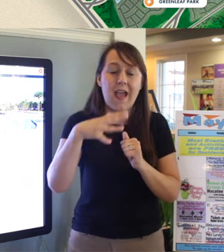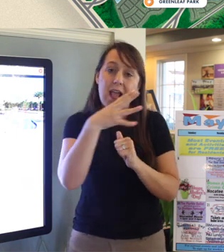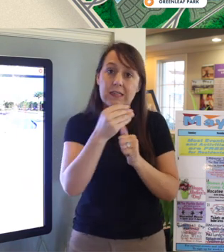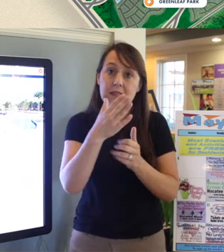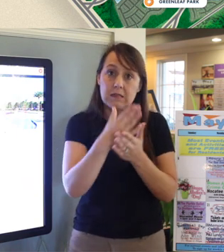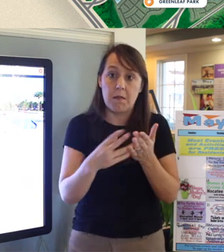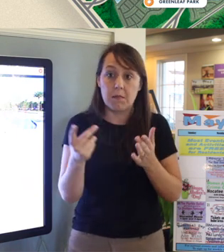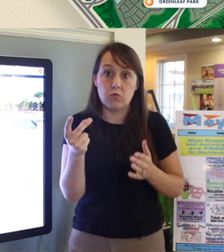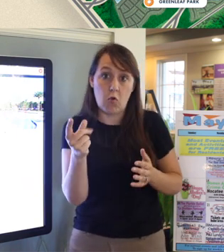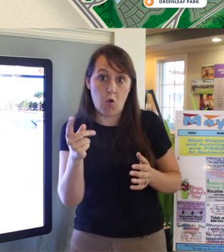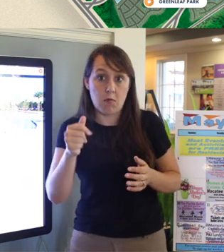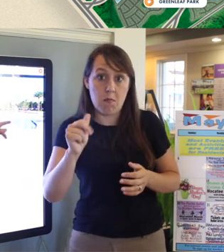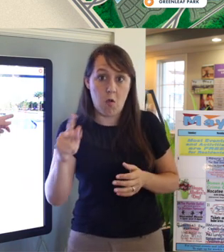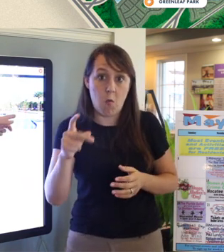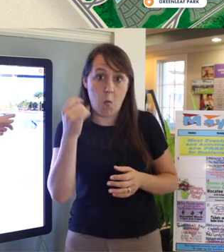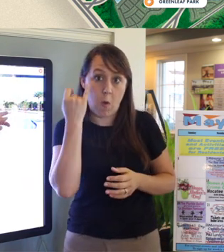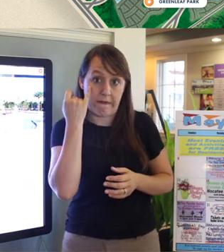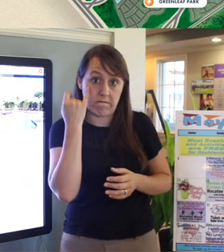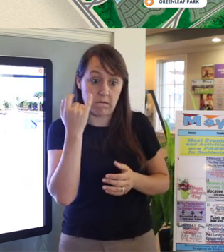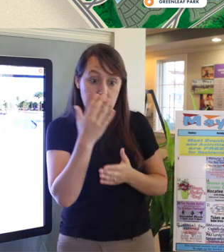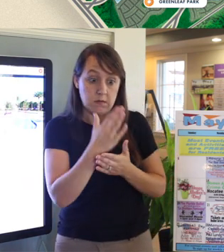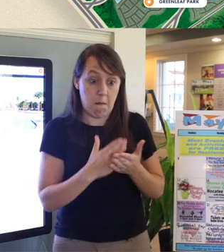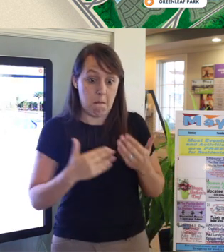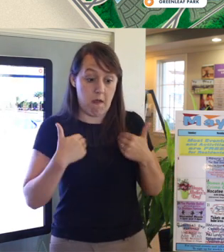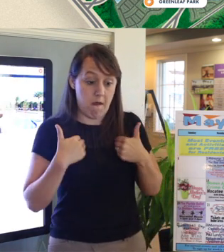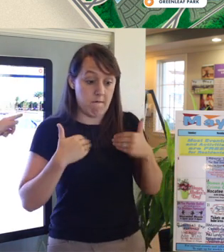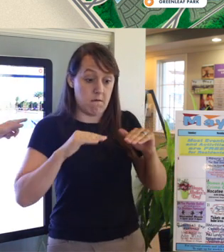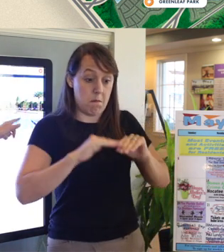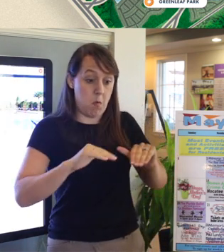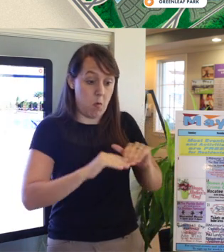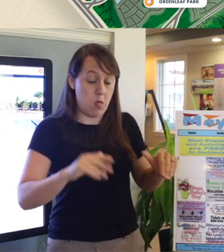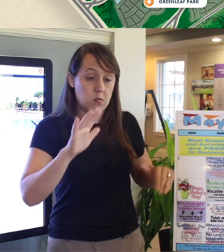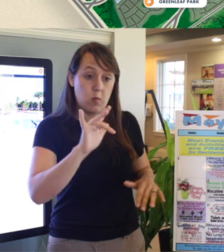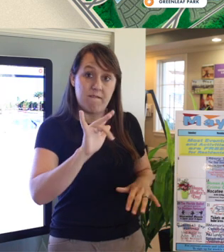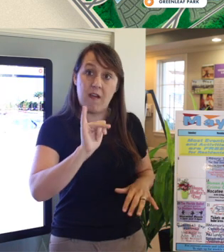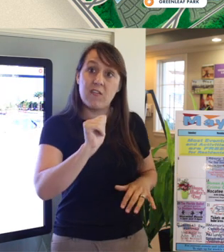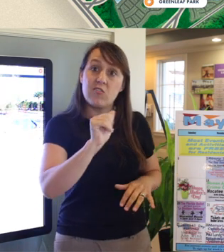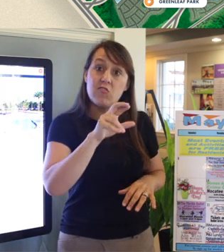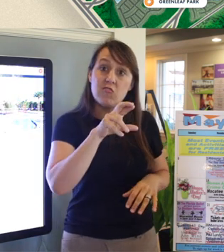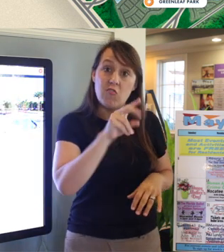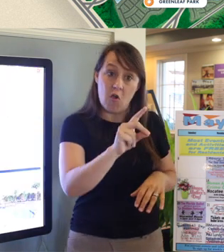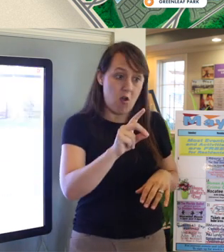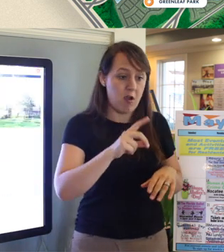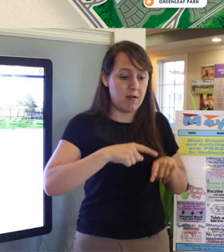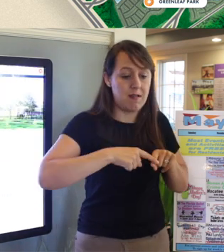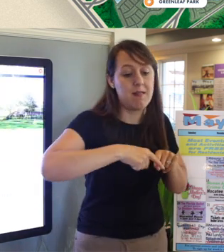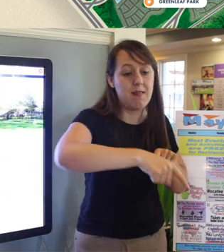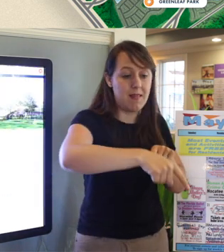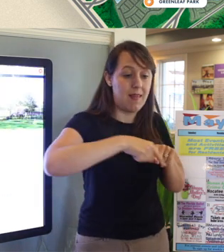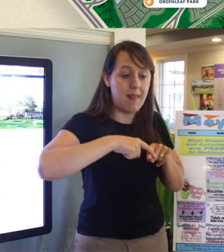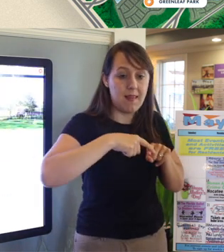and if there's a pool, it'll have a 25 yard lap lane, a beach entry, and a regular pool